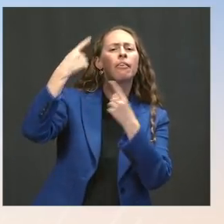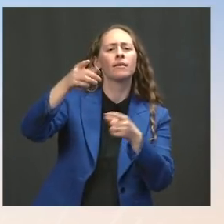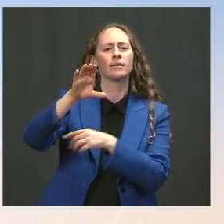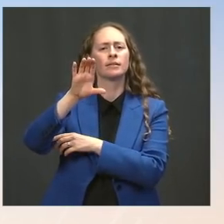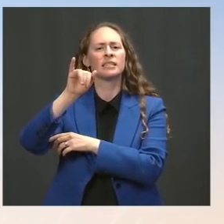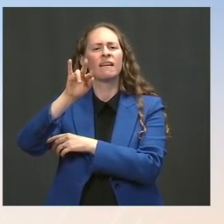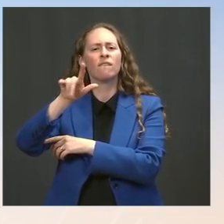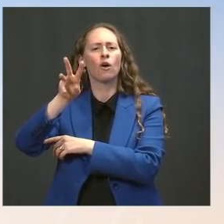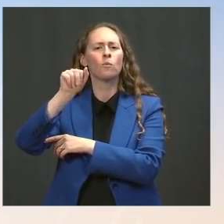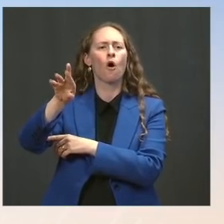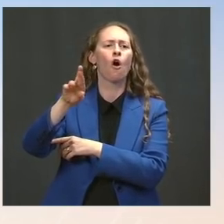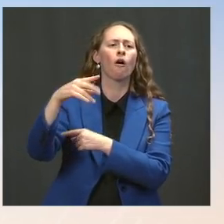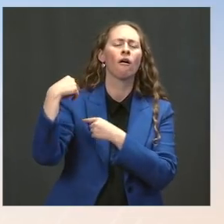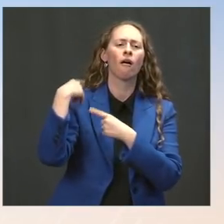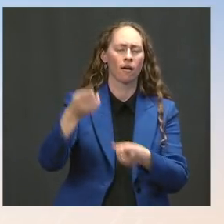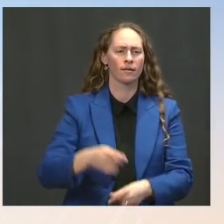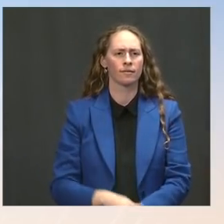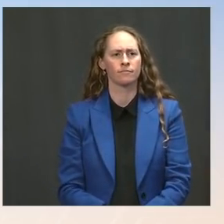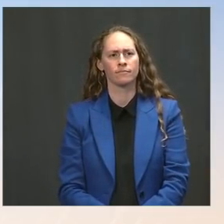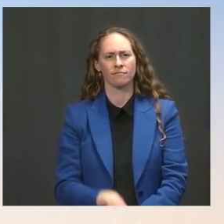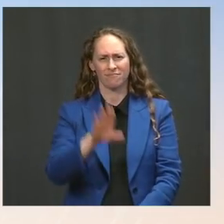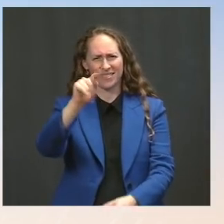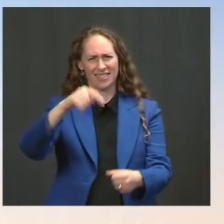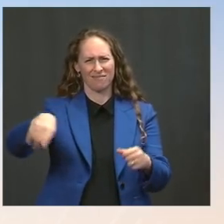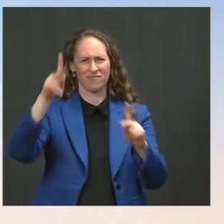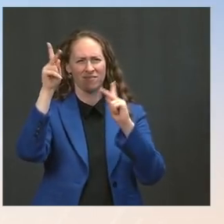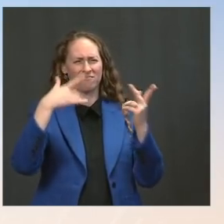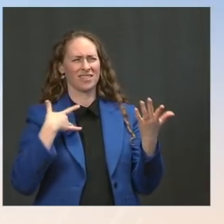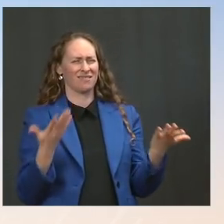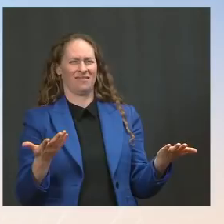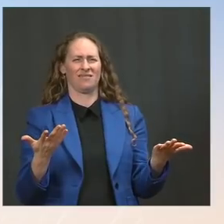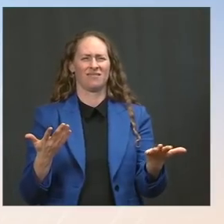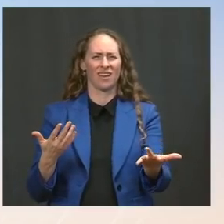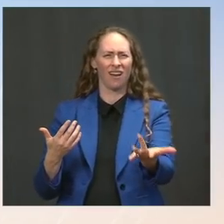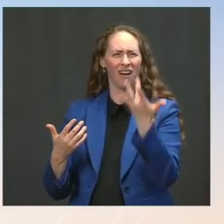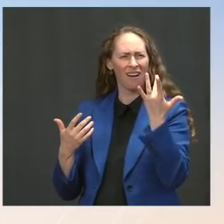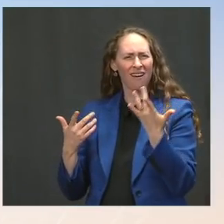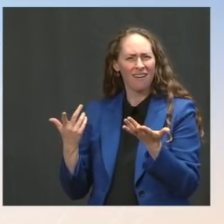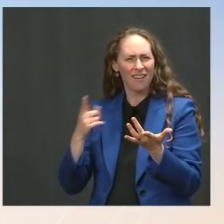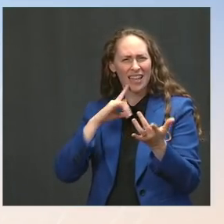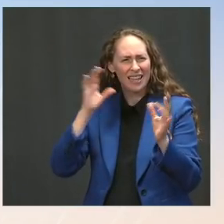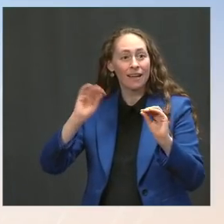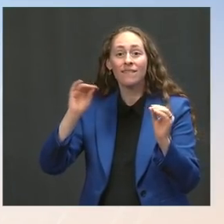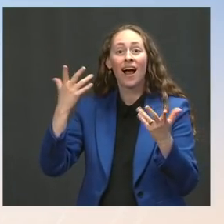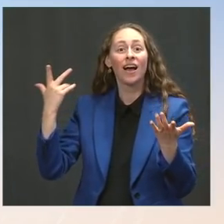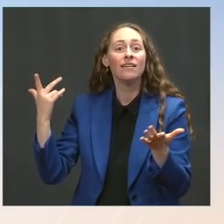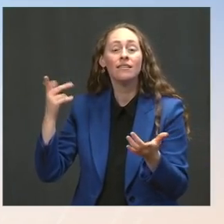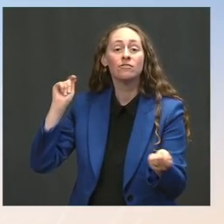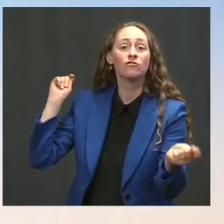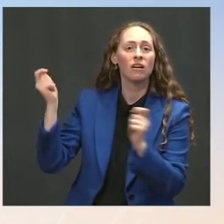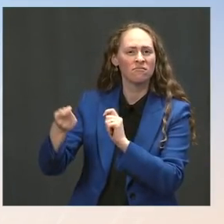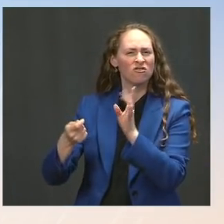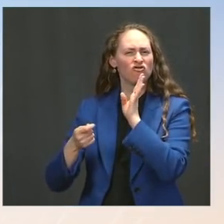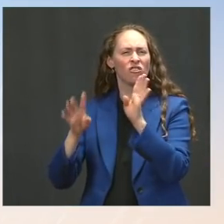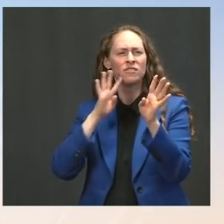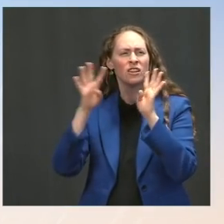and pressure to get something done -- concrete, tangible -- to get something done from the White House.